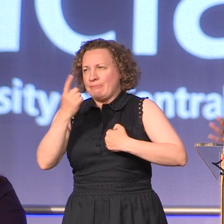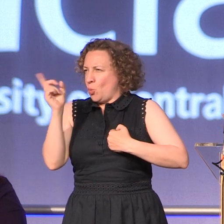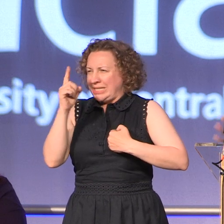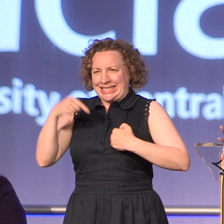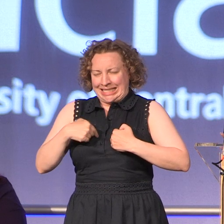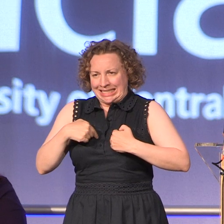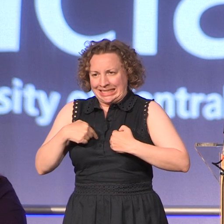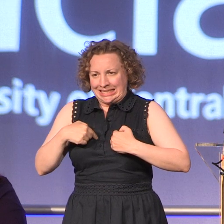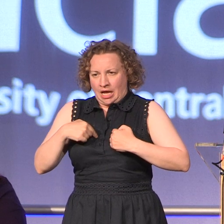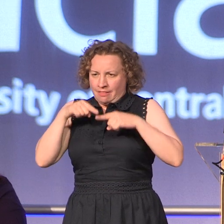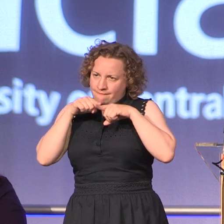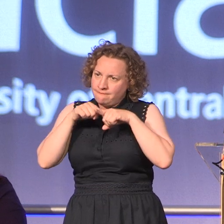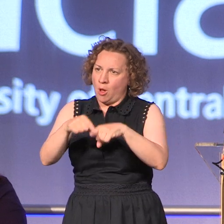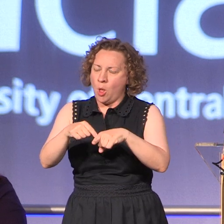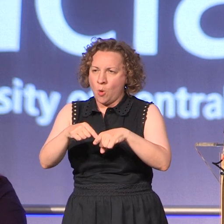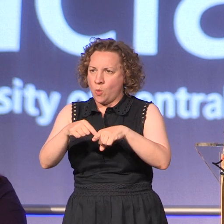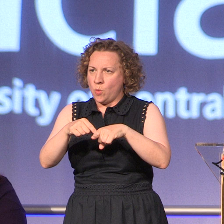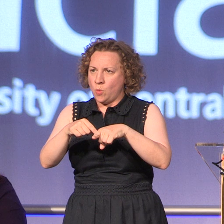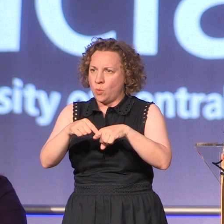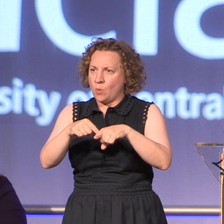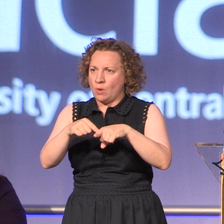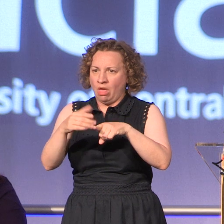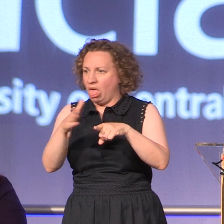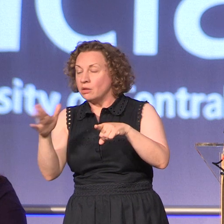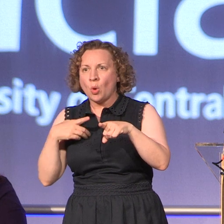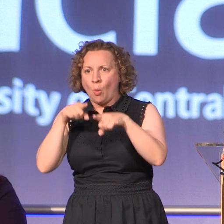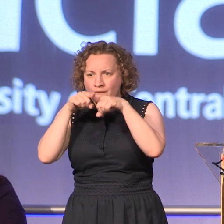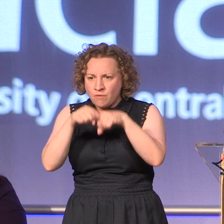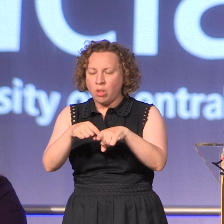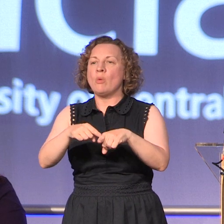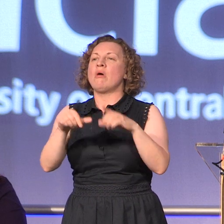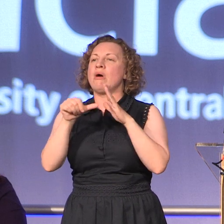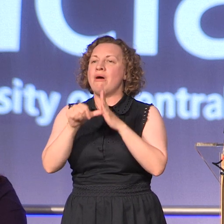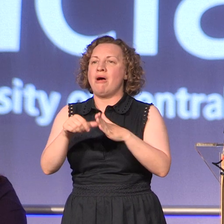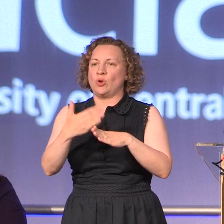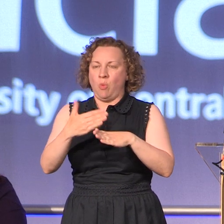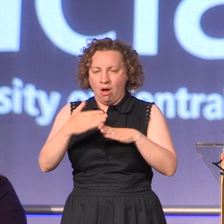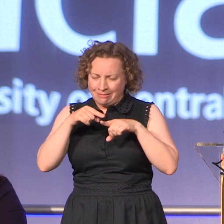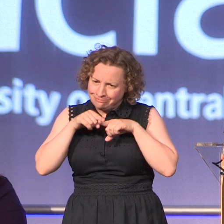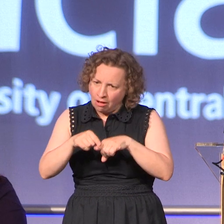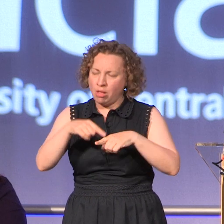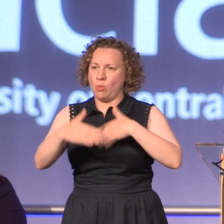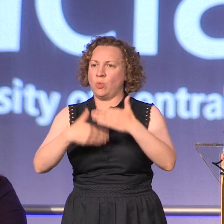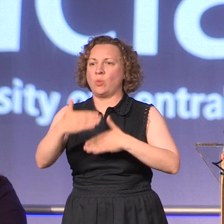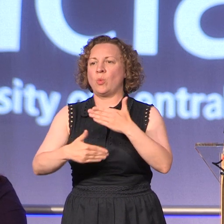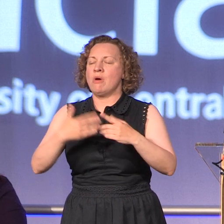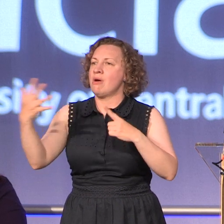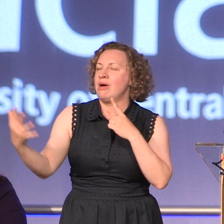it doggedly because honestly there's nothing like putting the hard work in and there's nothing as sweet as success as you have all found out today and no